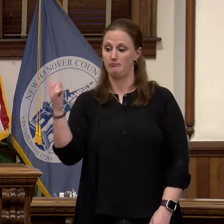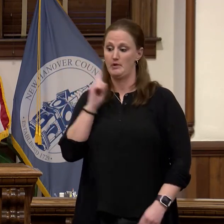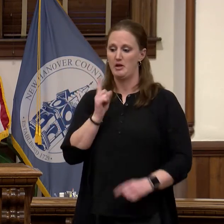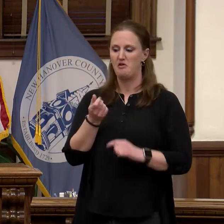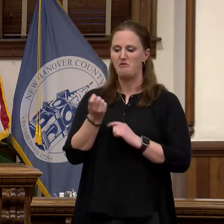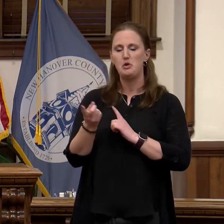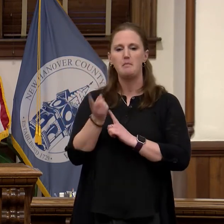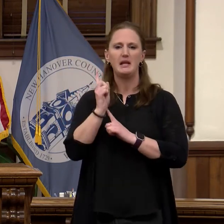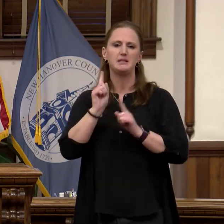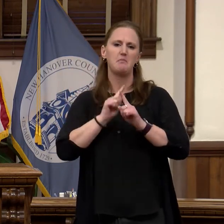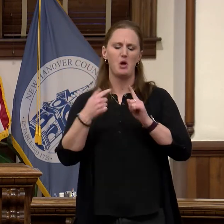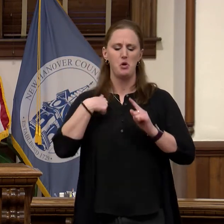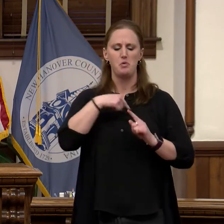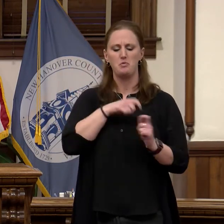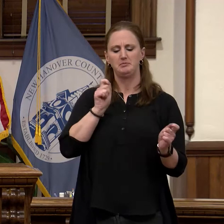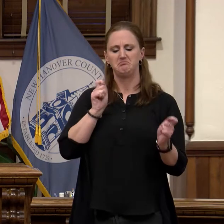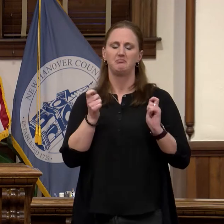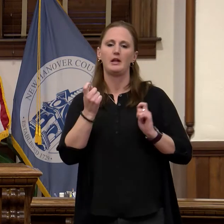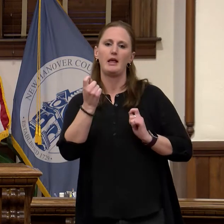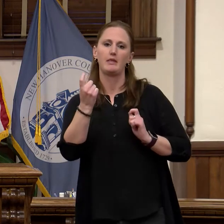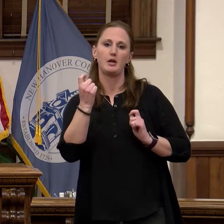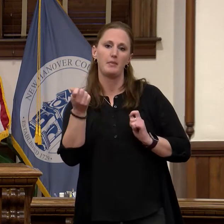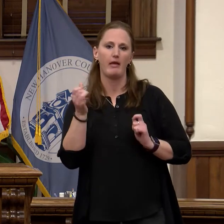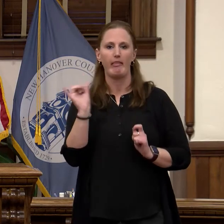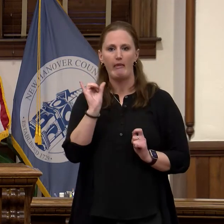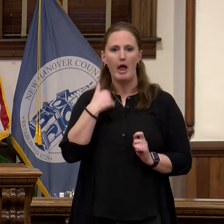to change the format up just a little bit like we've done with a lot of things.